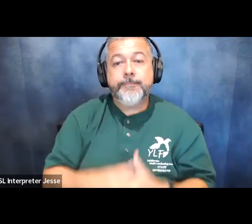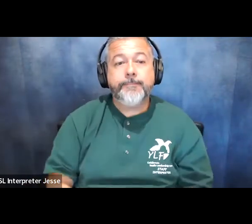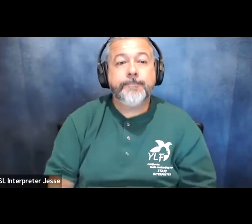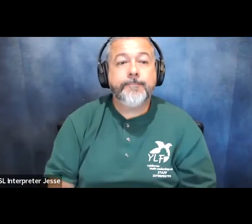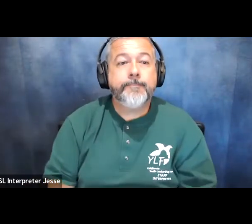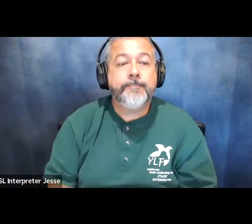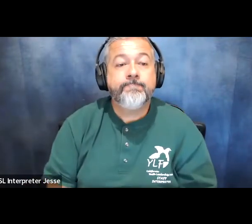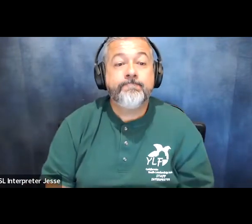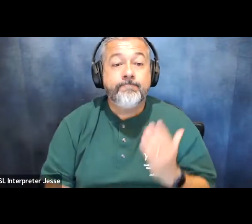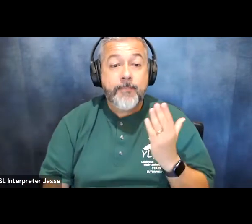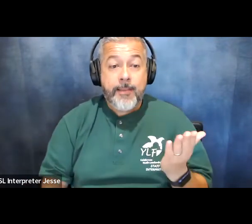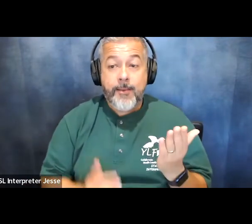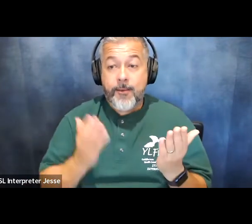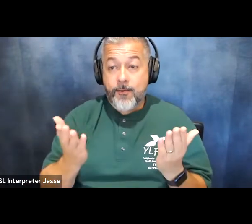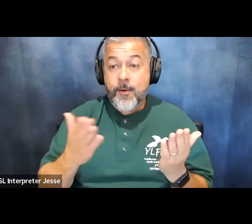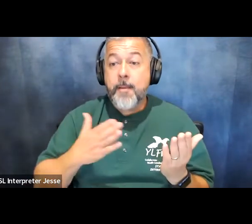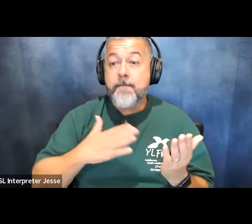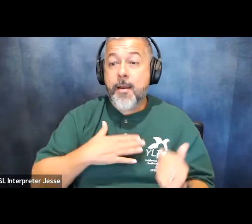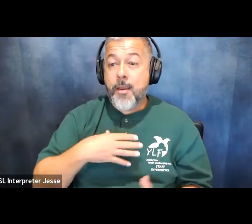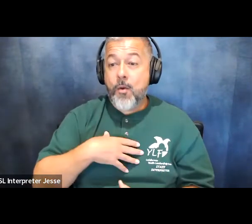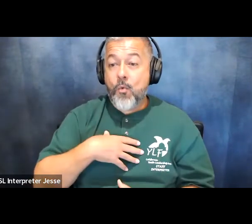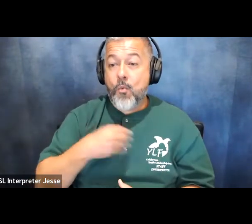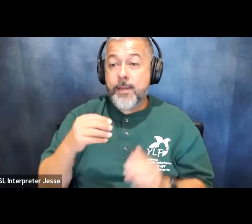here is my white house invitation and ticket to the signing